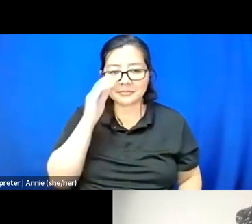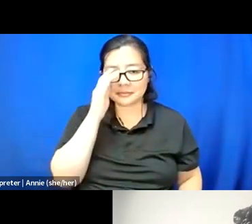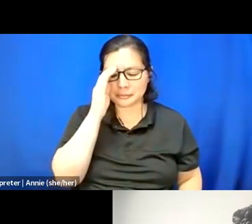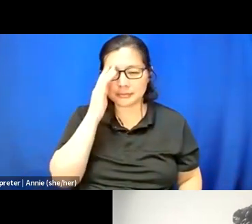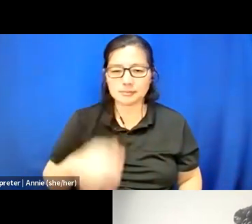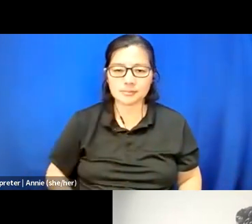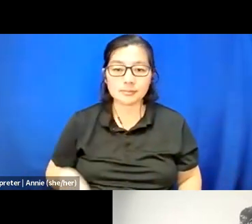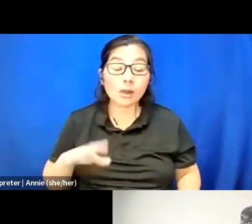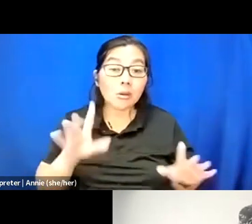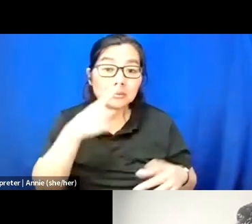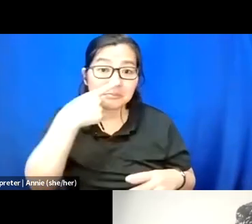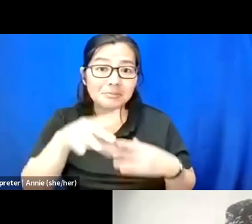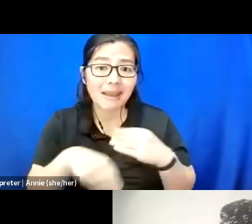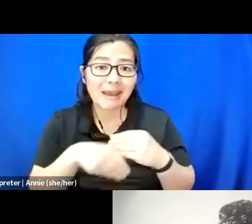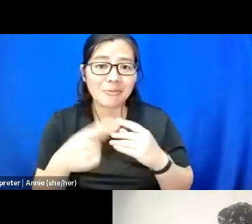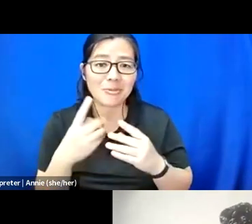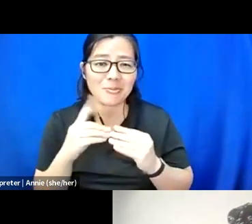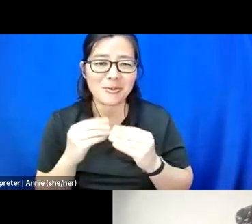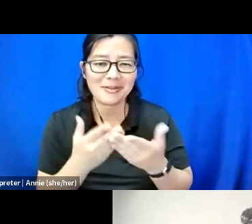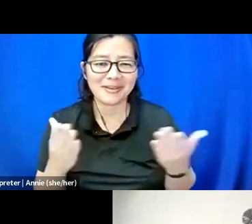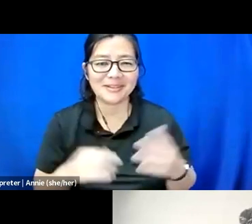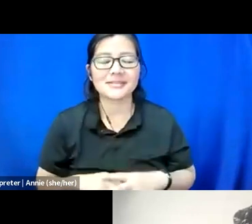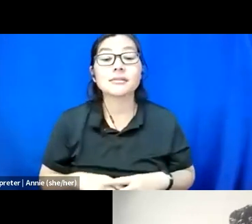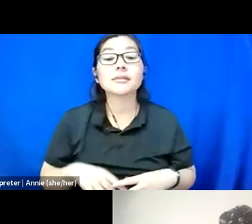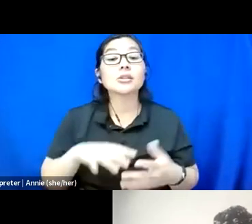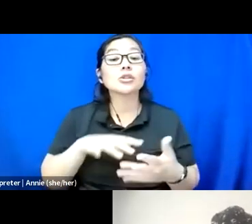Can I also add one thing? I think, like, scholarship activism